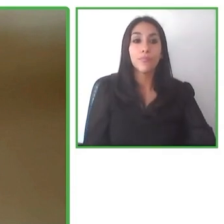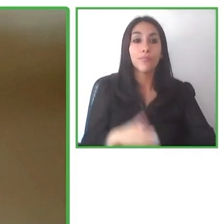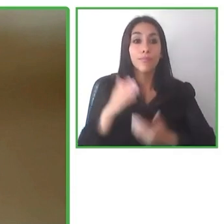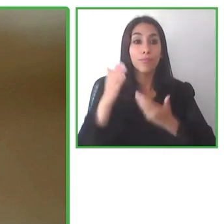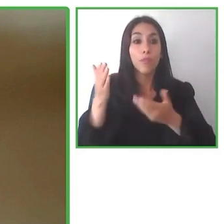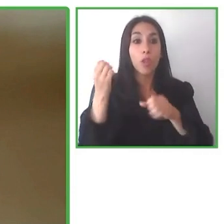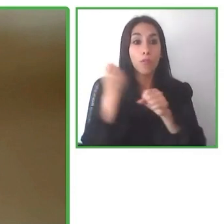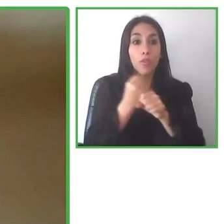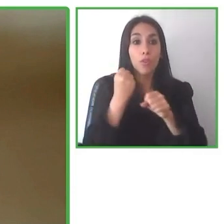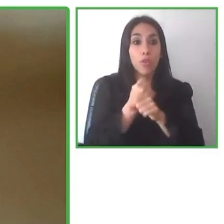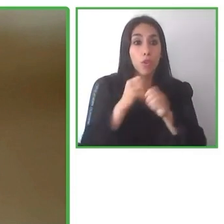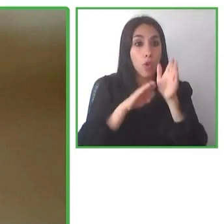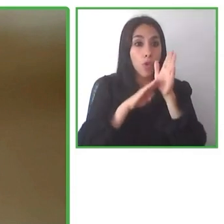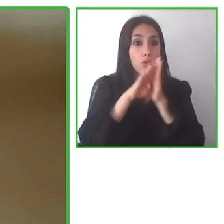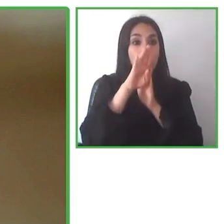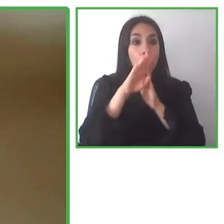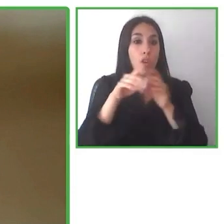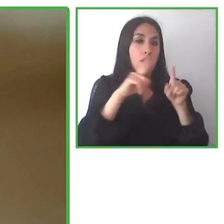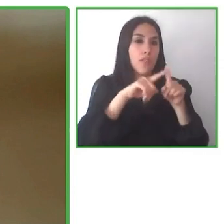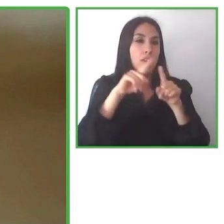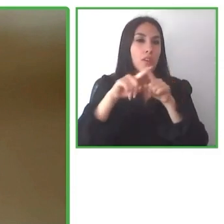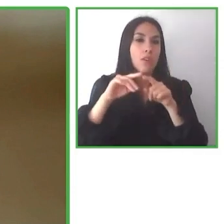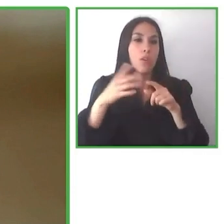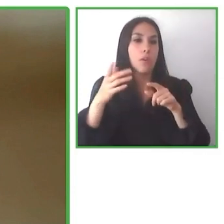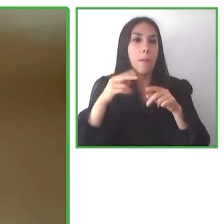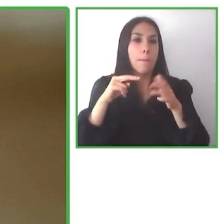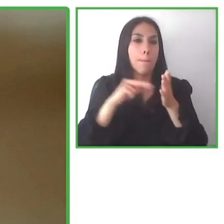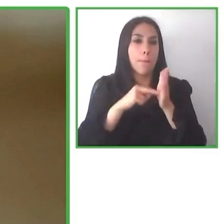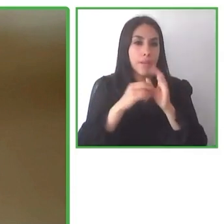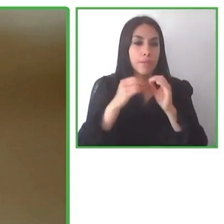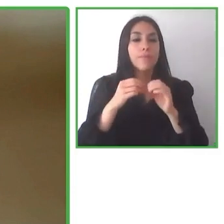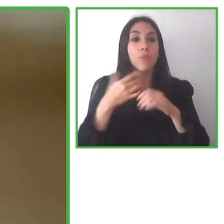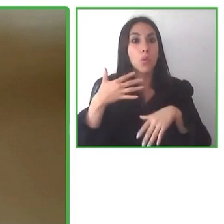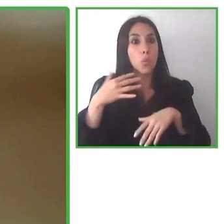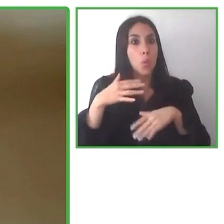and she's also worked on different value chains, working